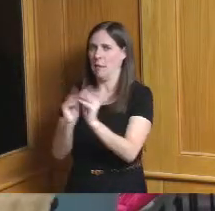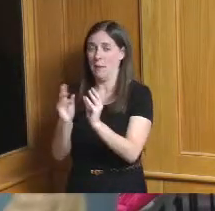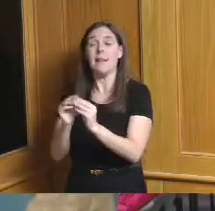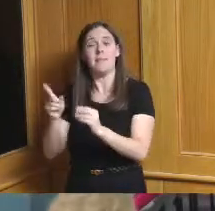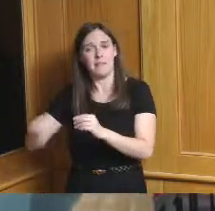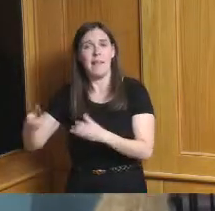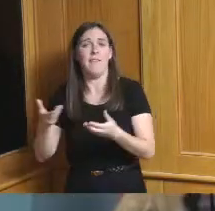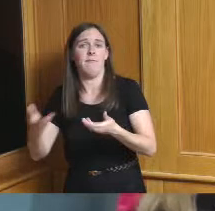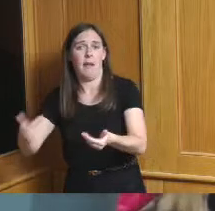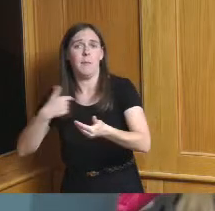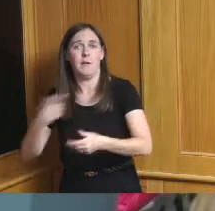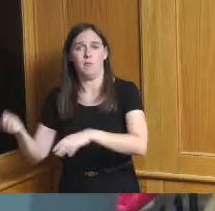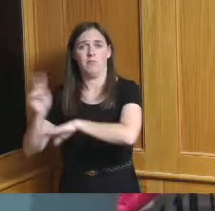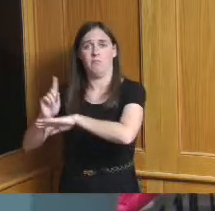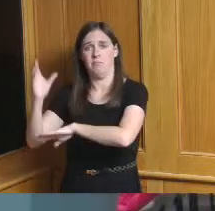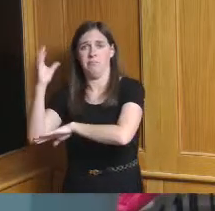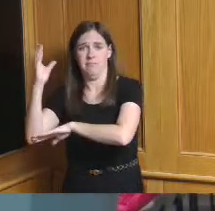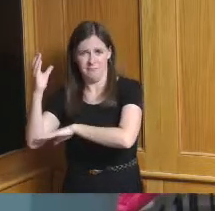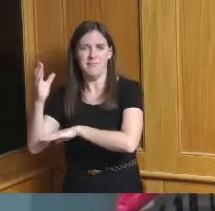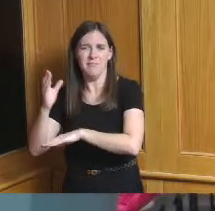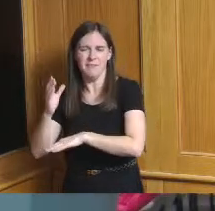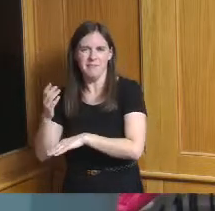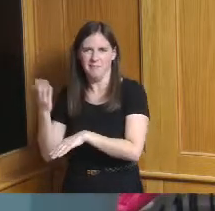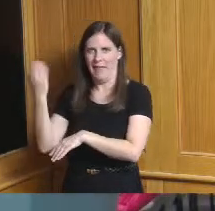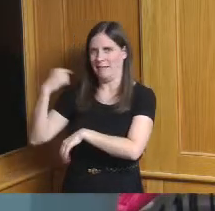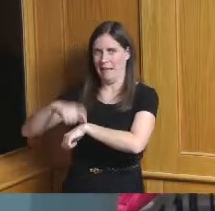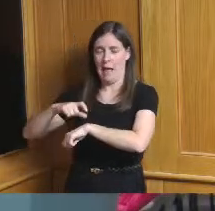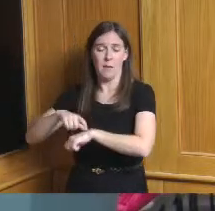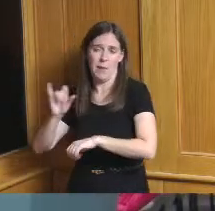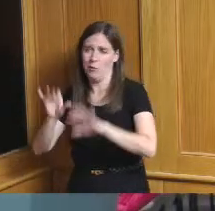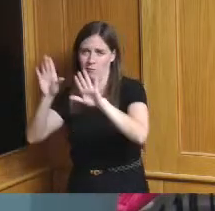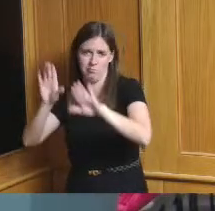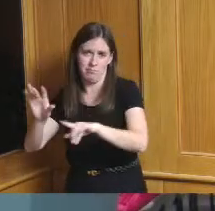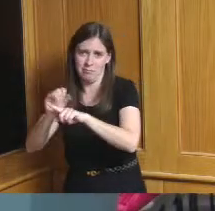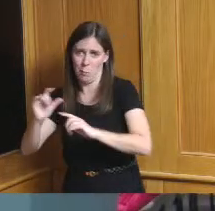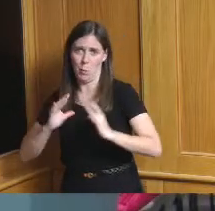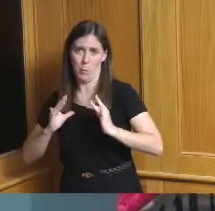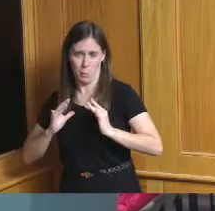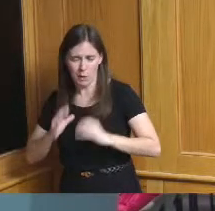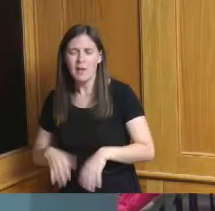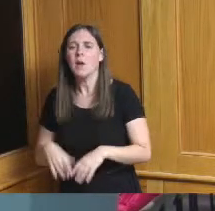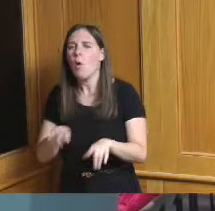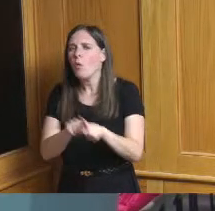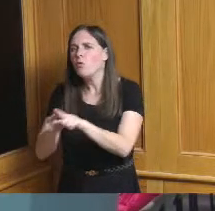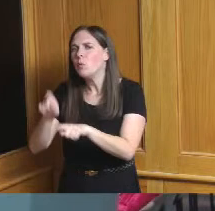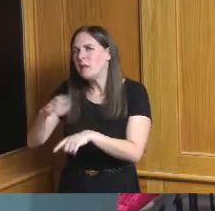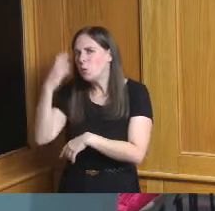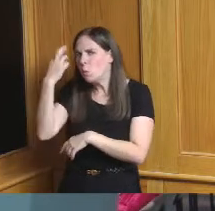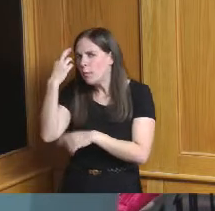one they had it was it was awesome and so we also have to realize that some of those municipalities